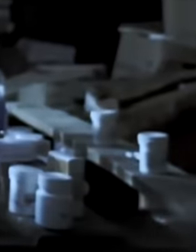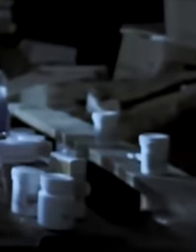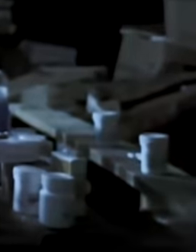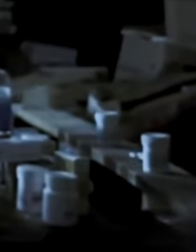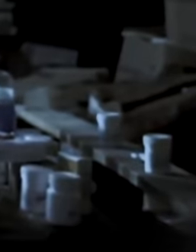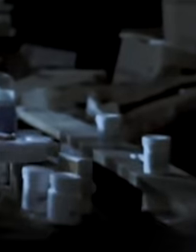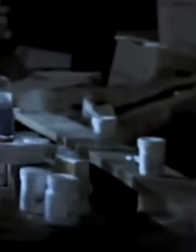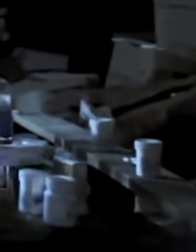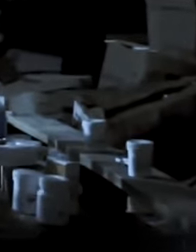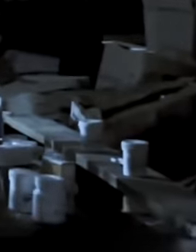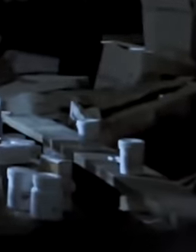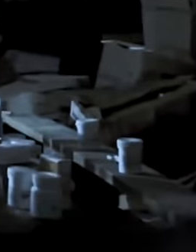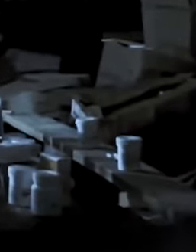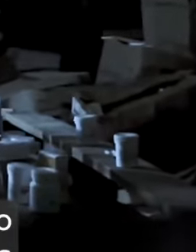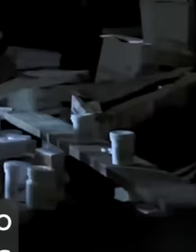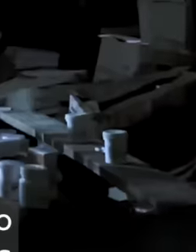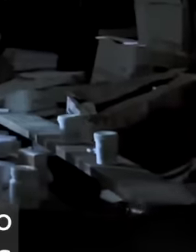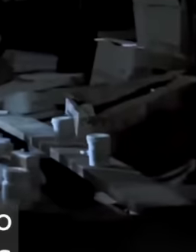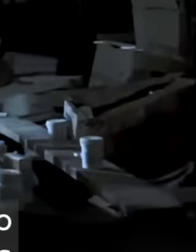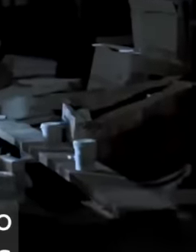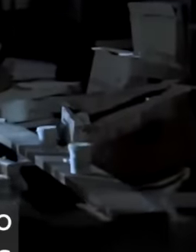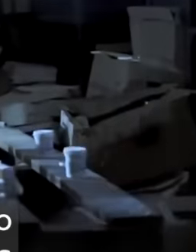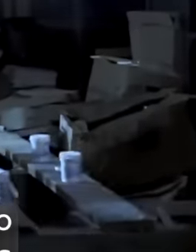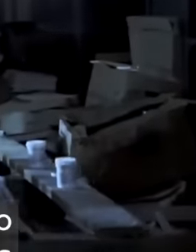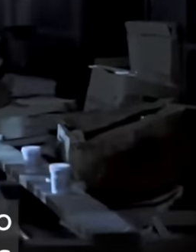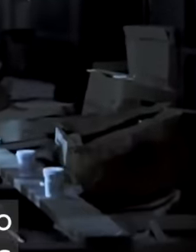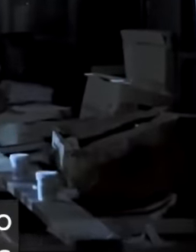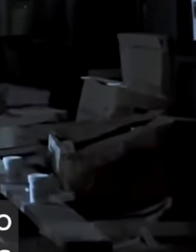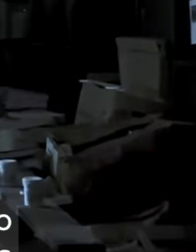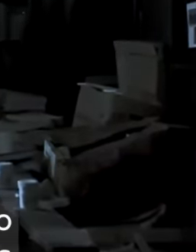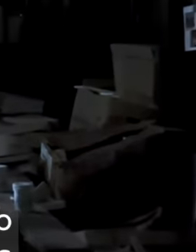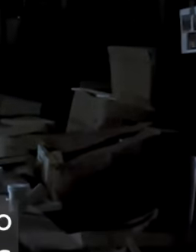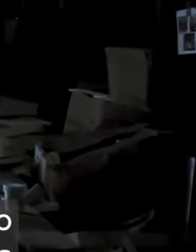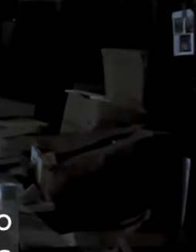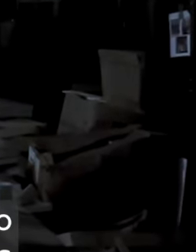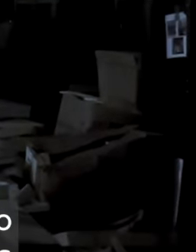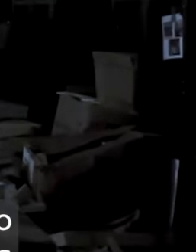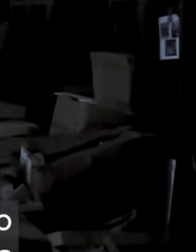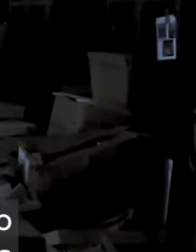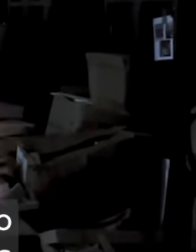medicines without health control circulated through the country in collusion between some officials